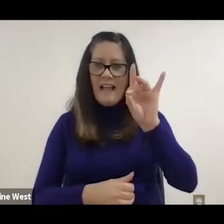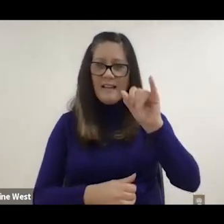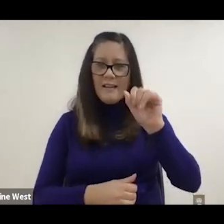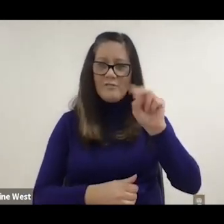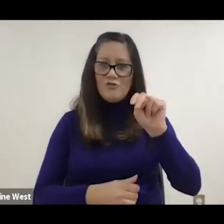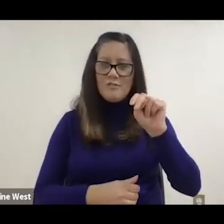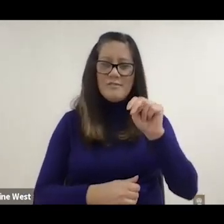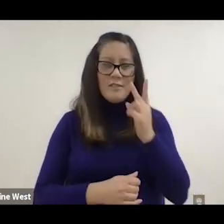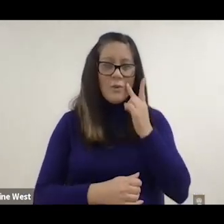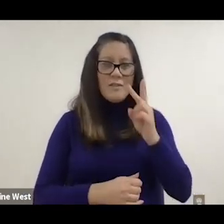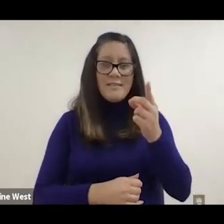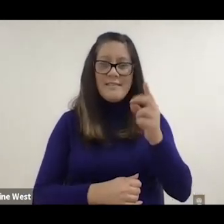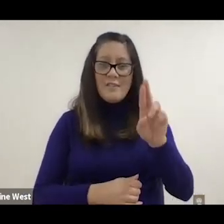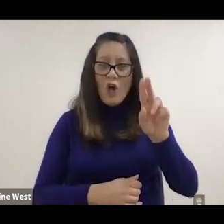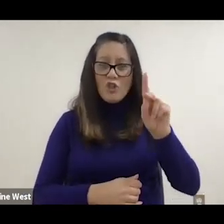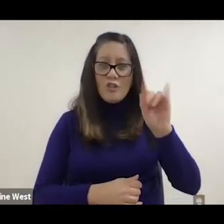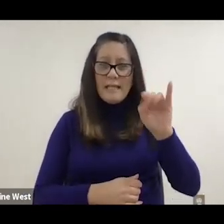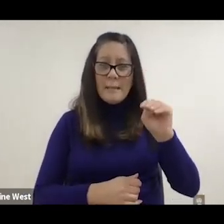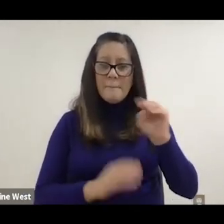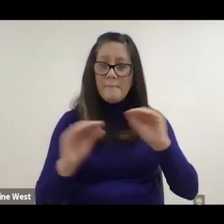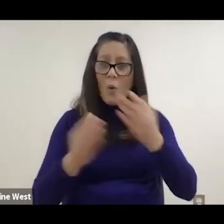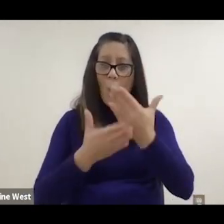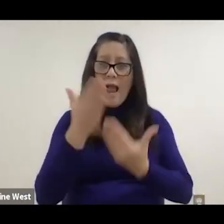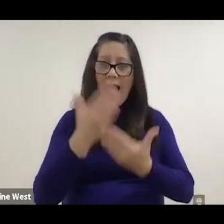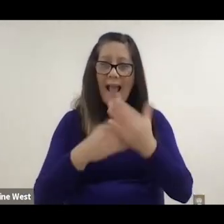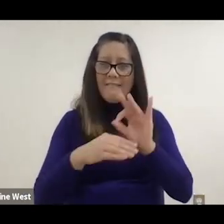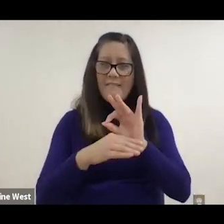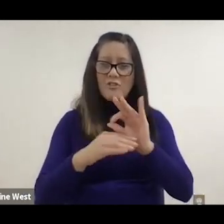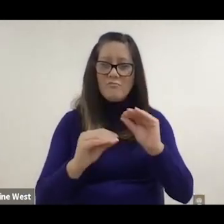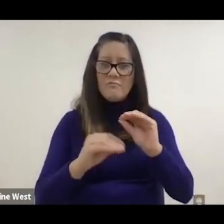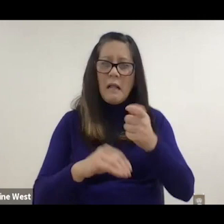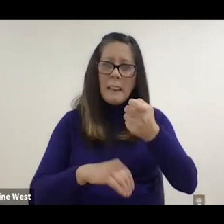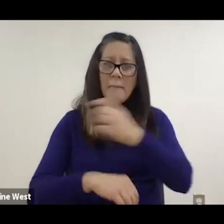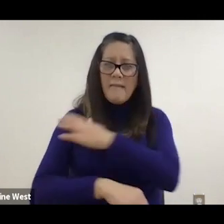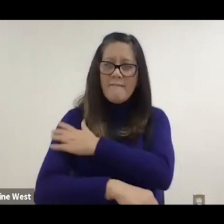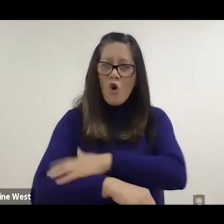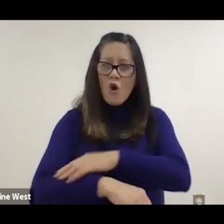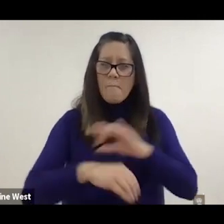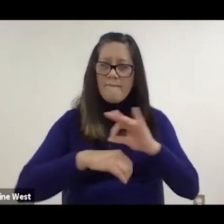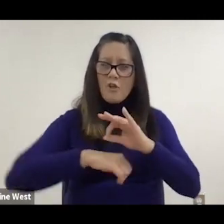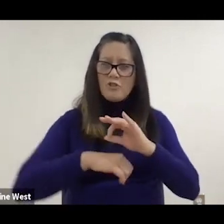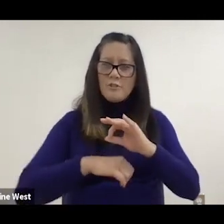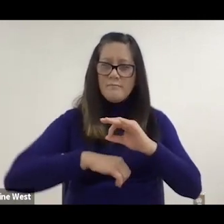see Doctor Kim has no hand function and he had just a little bit arm function.